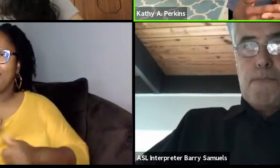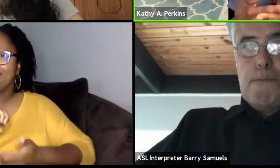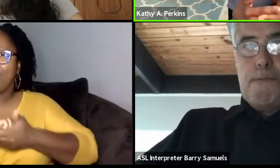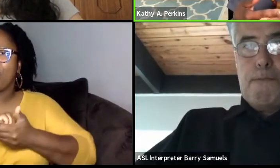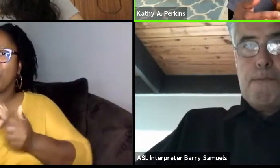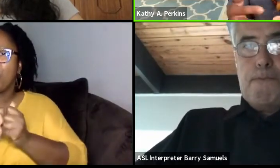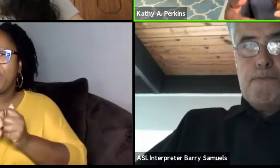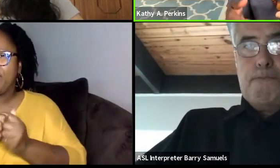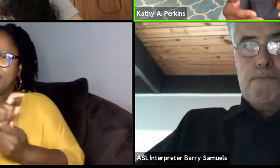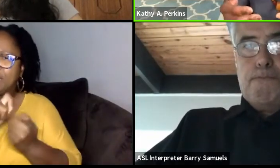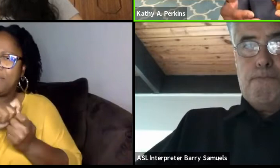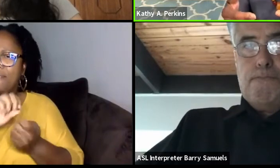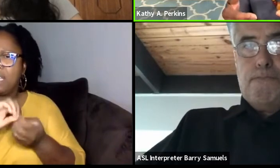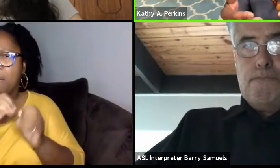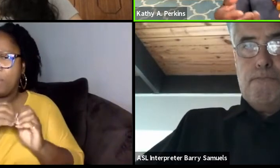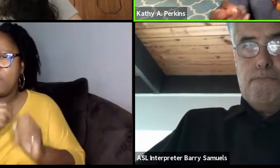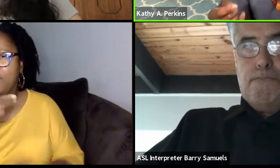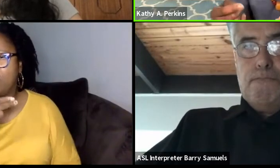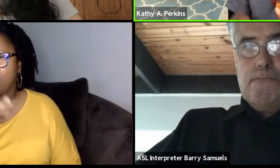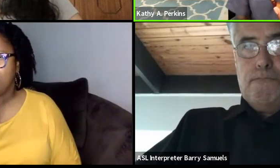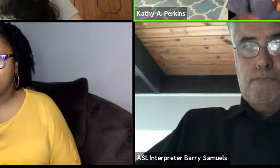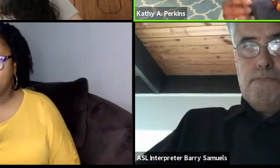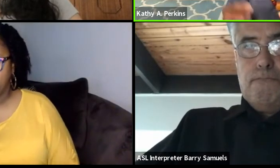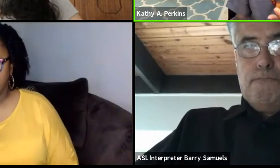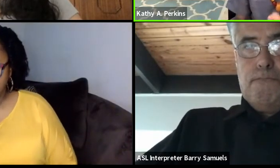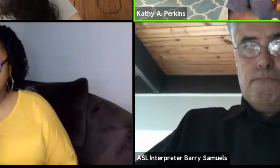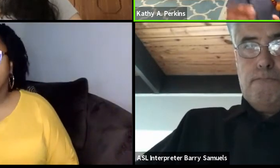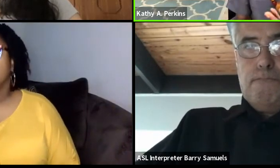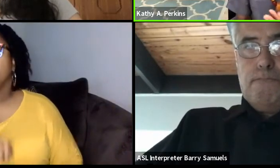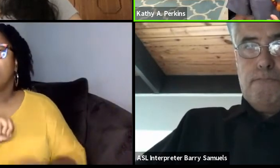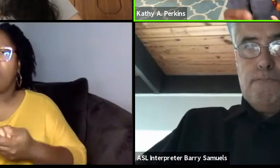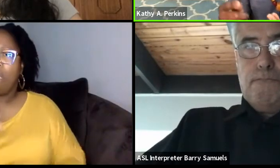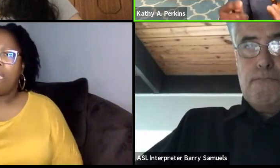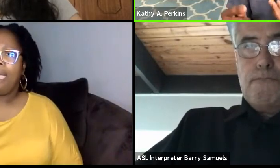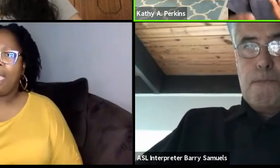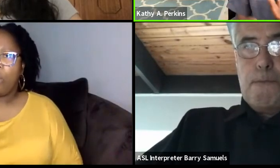What we did, we partnered with Howard, Spelman, Morehouse,